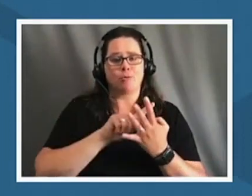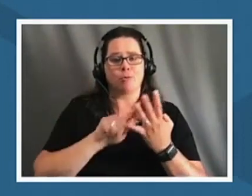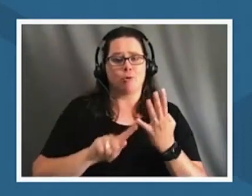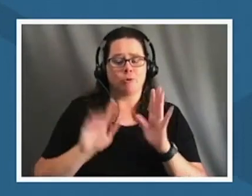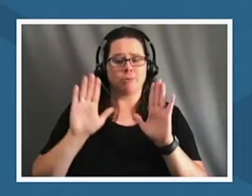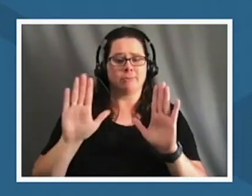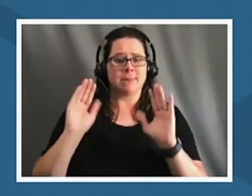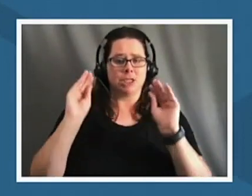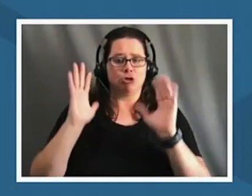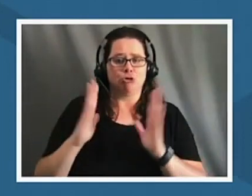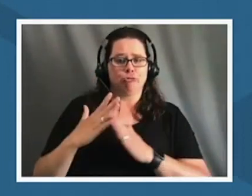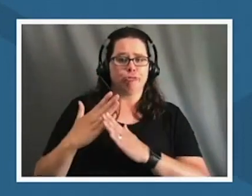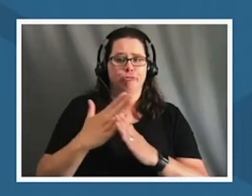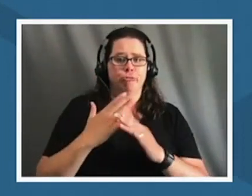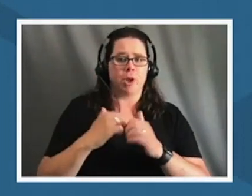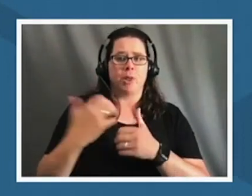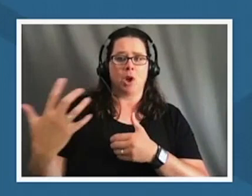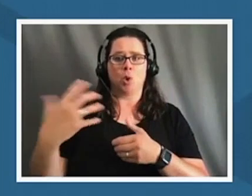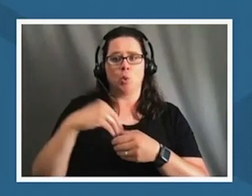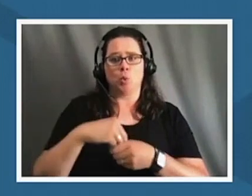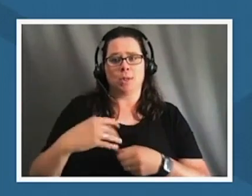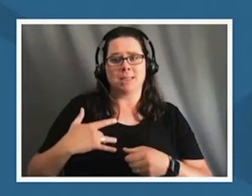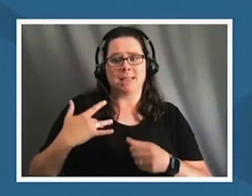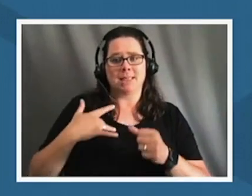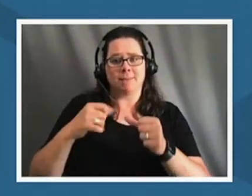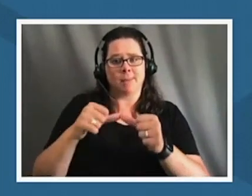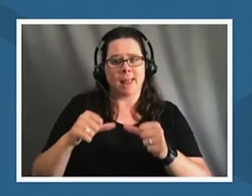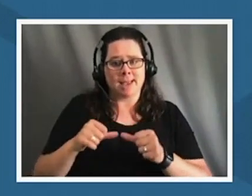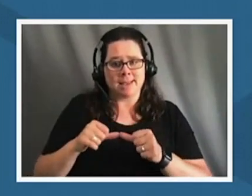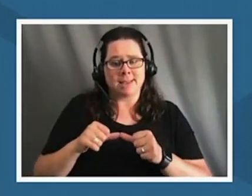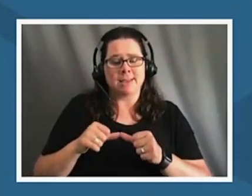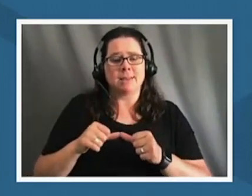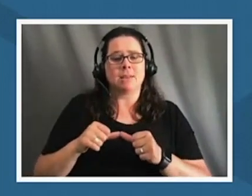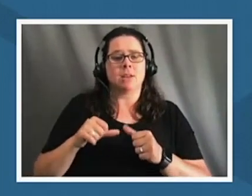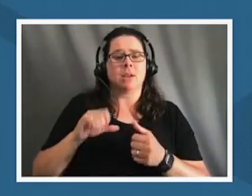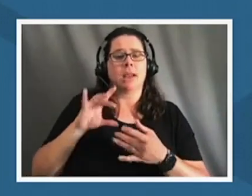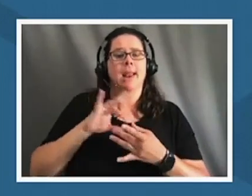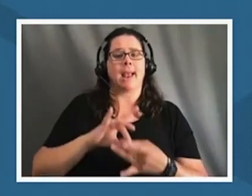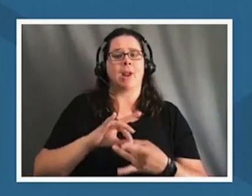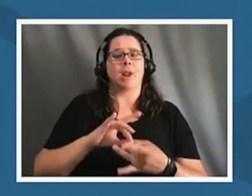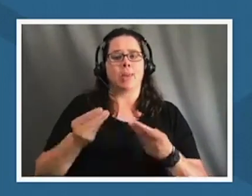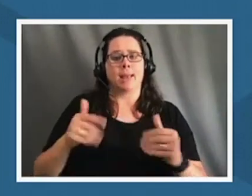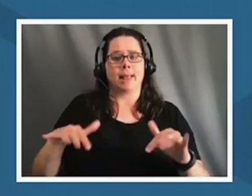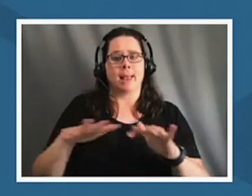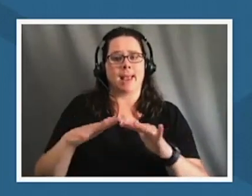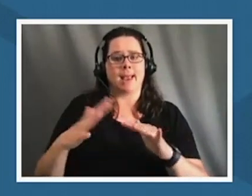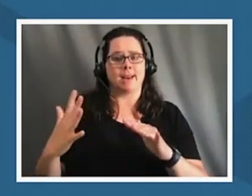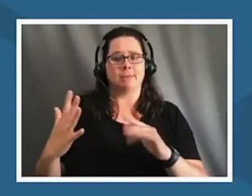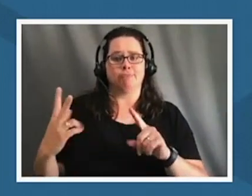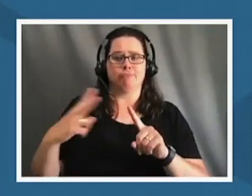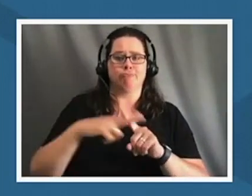they incorporate a sense of place with the land into their lessons and how